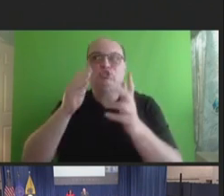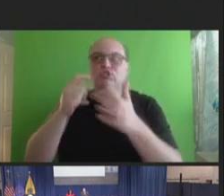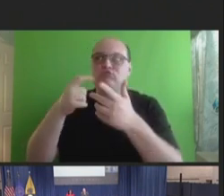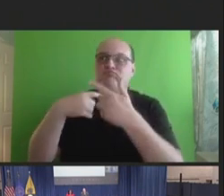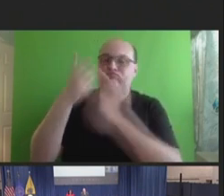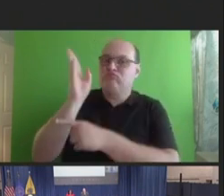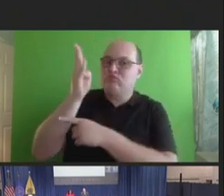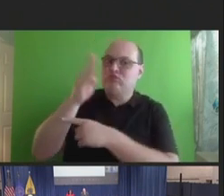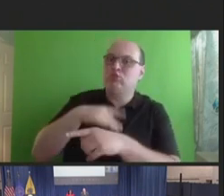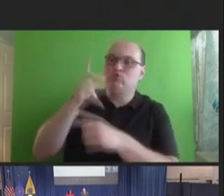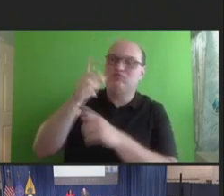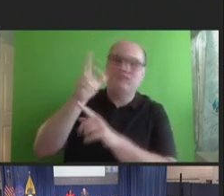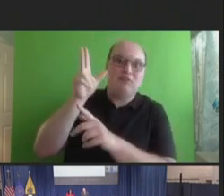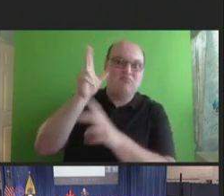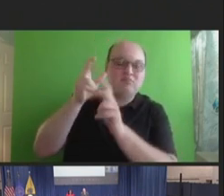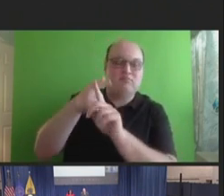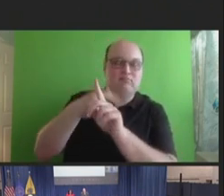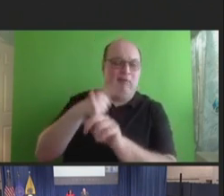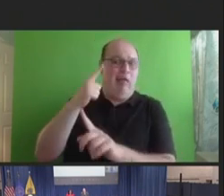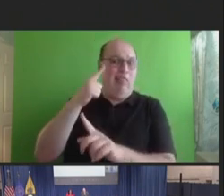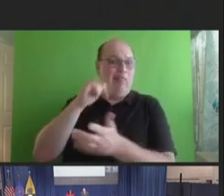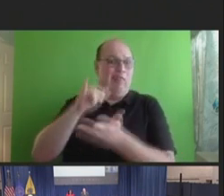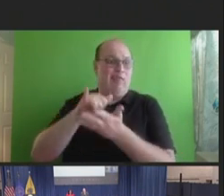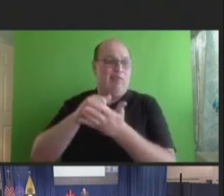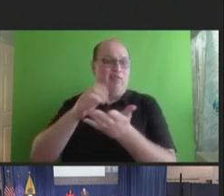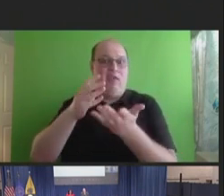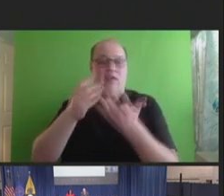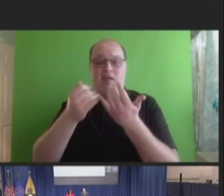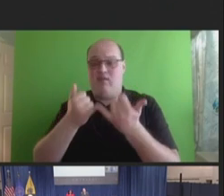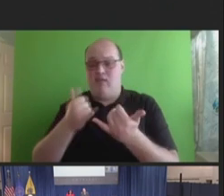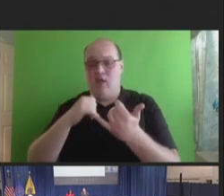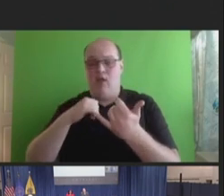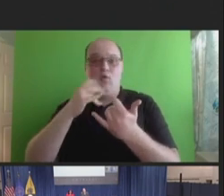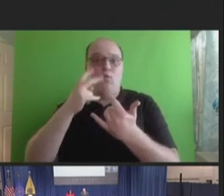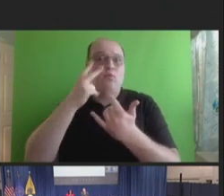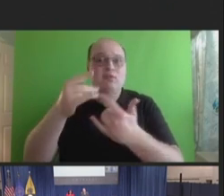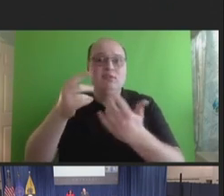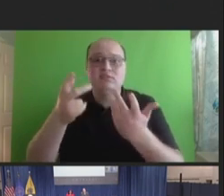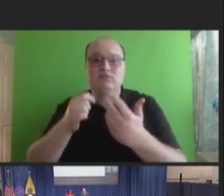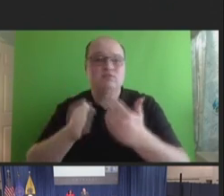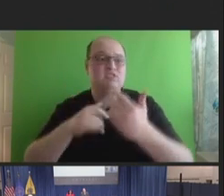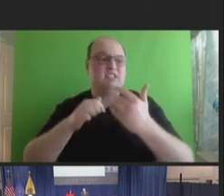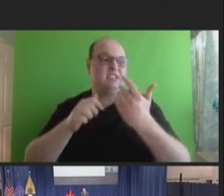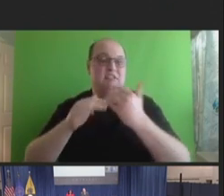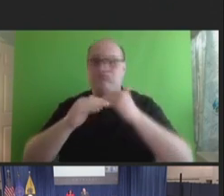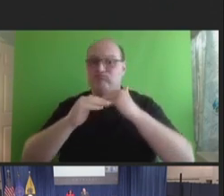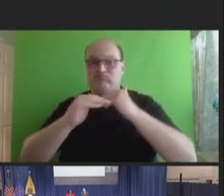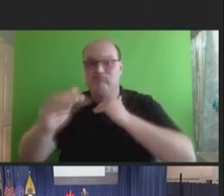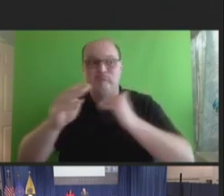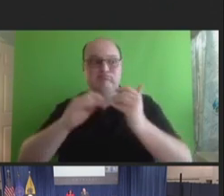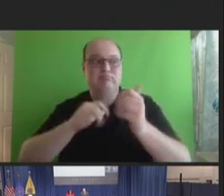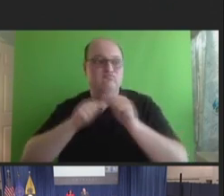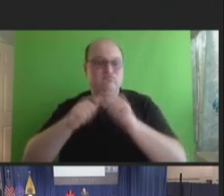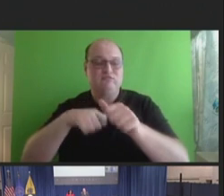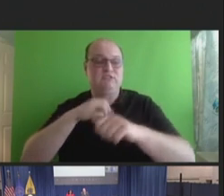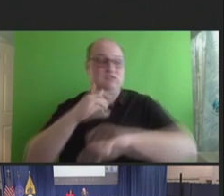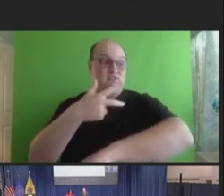I really think that what we see is kind of an increasing continuum from vaccine hesitancy